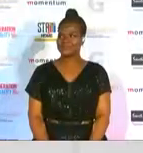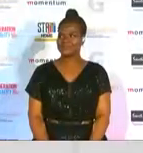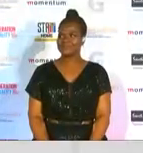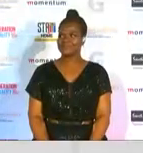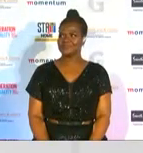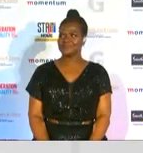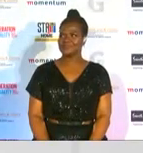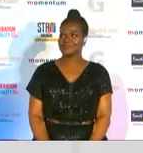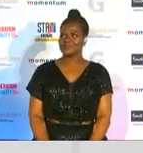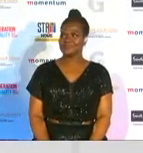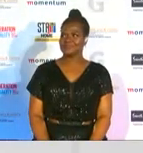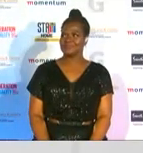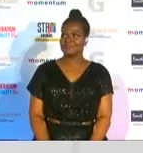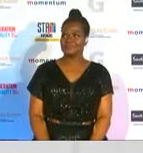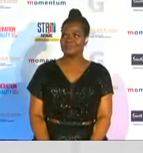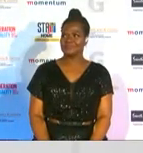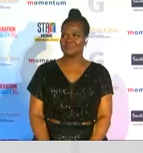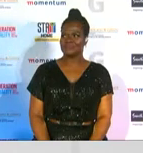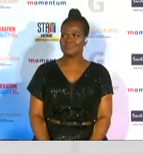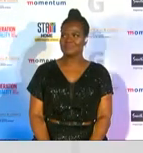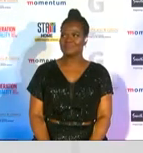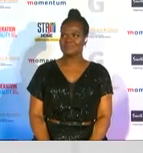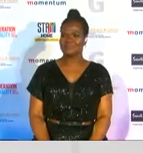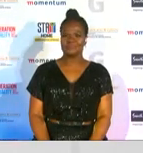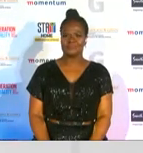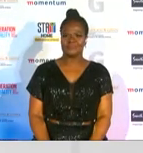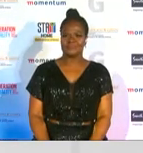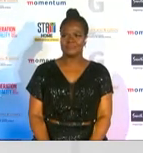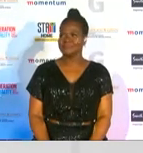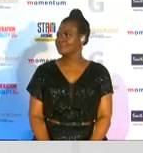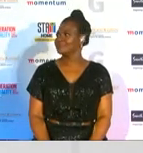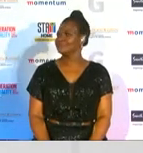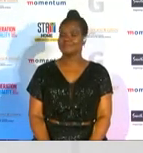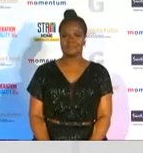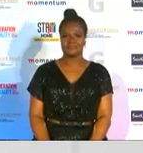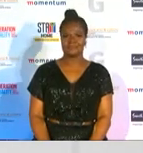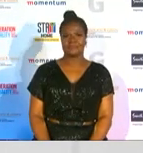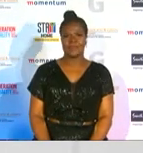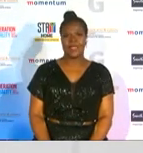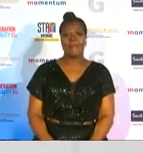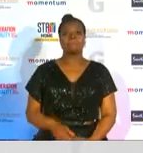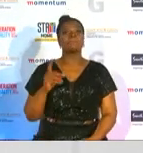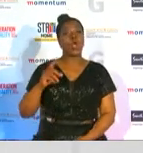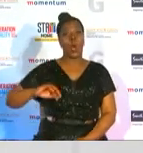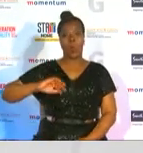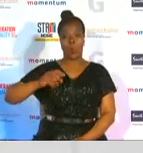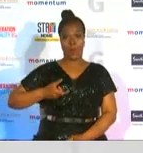now we move on to the woman in radio award which goes to an individual who drives and promotes women's sport over the airwaves